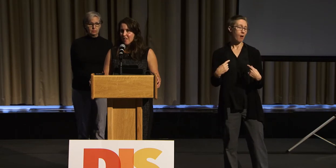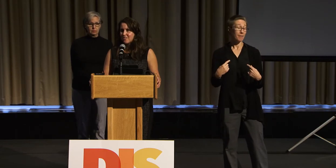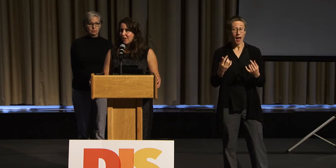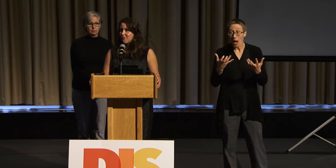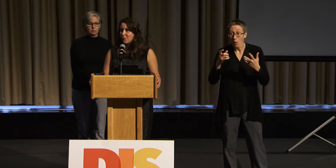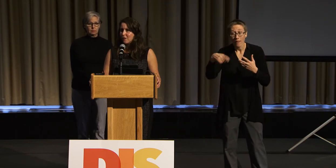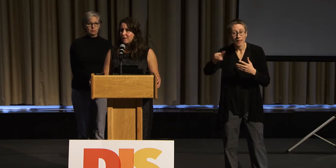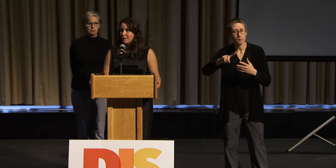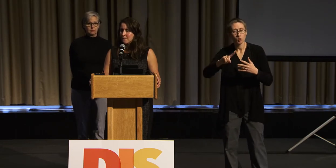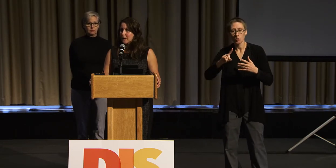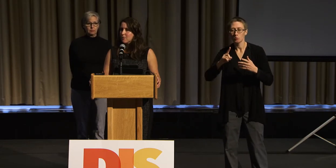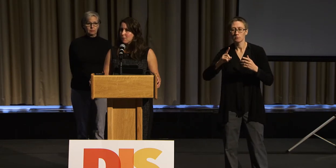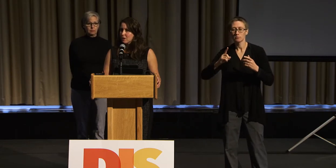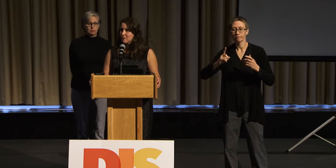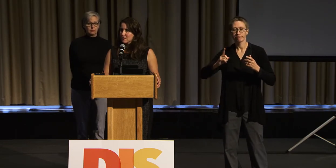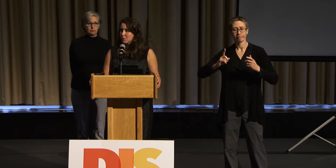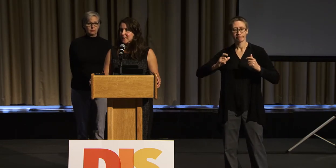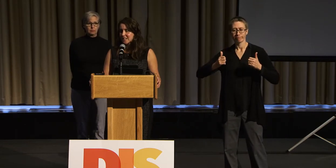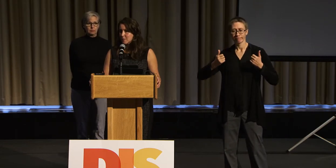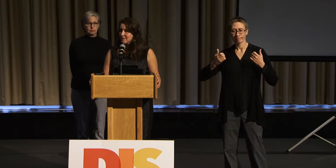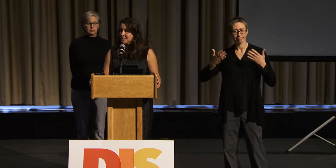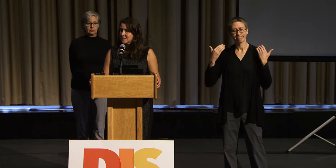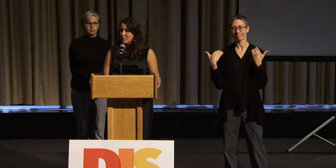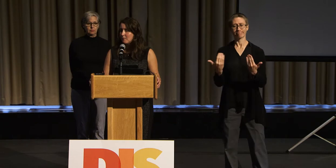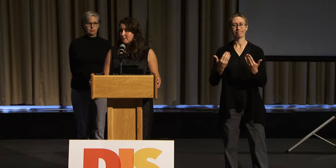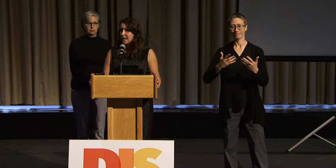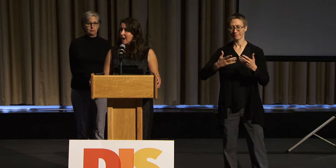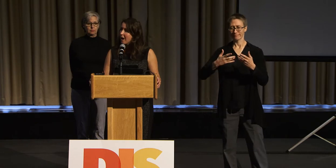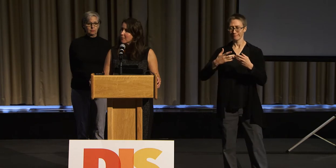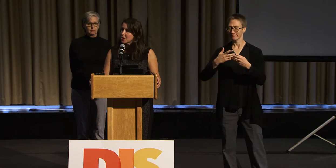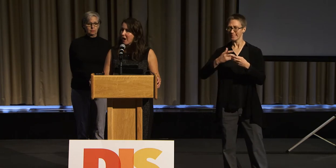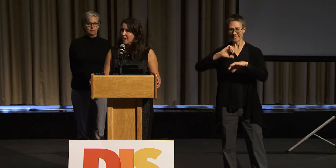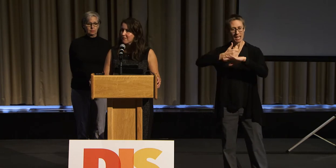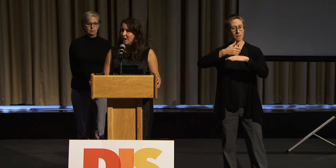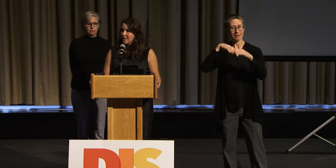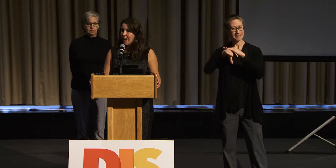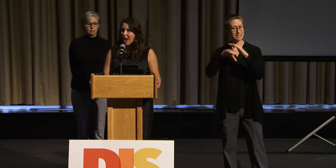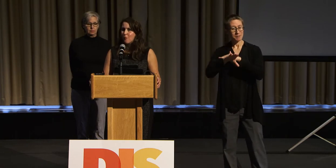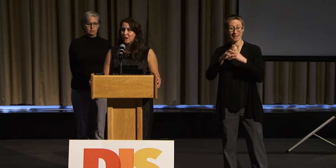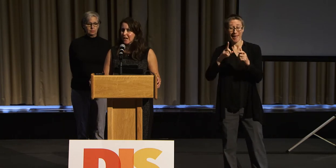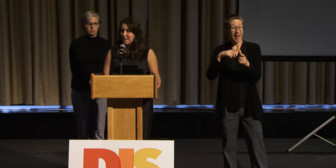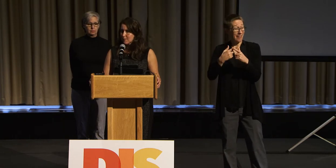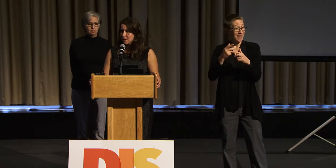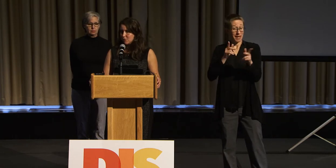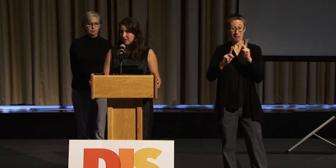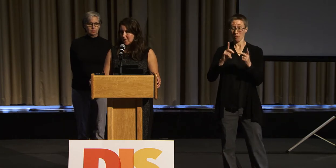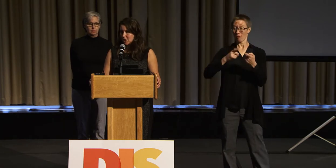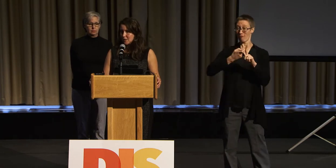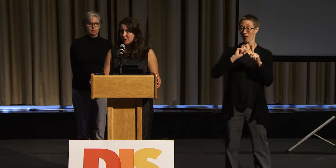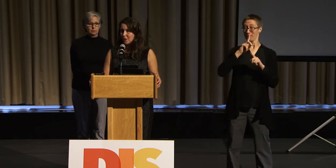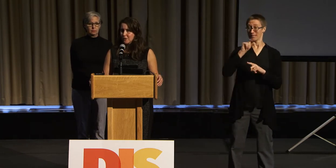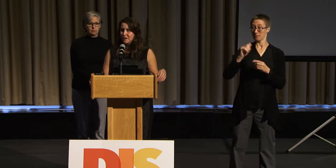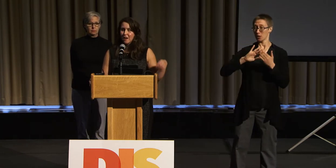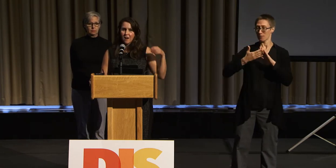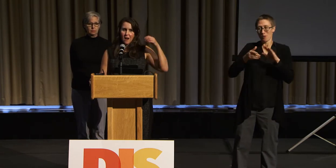and therefore people with disability may come to our event, and we can keep this relationship going.